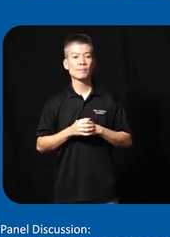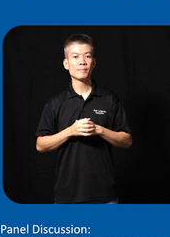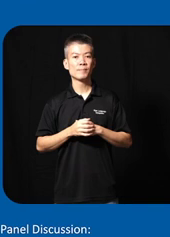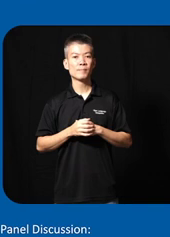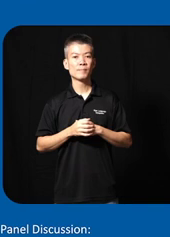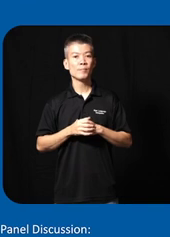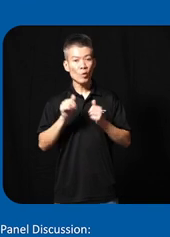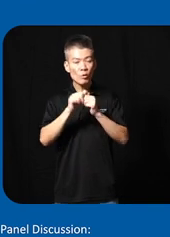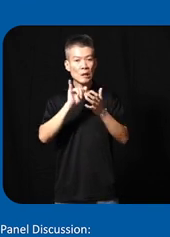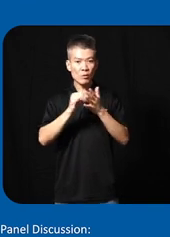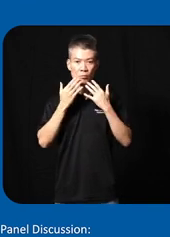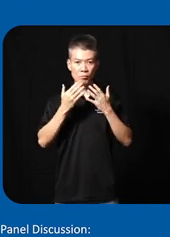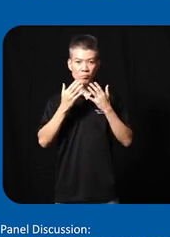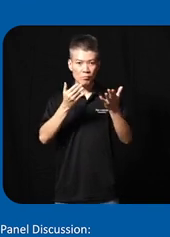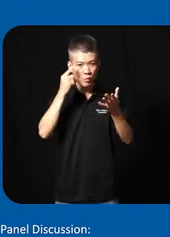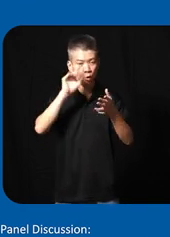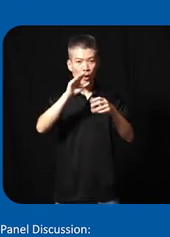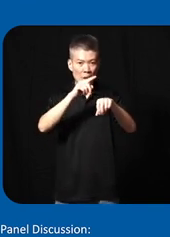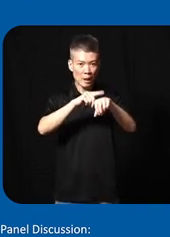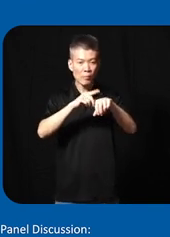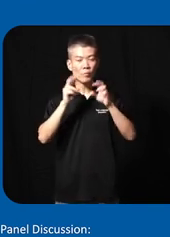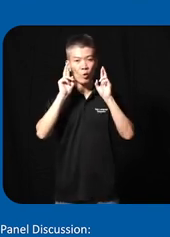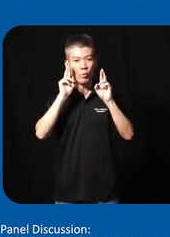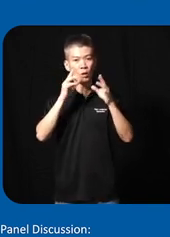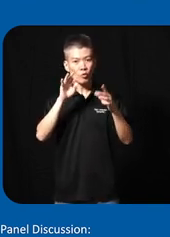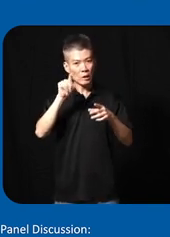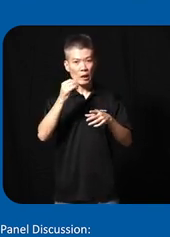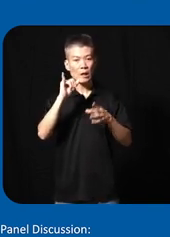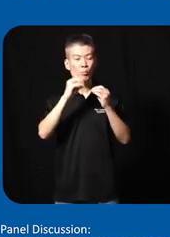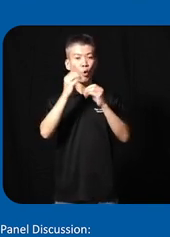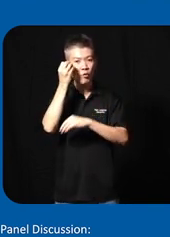so uh with this I'd like to thank you for your time and I hope if you need any more information